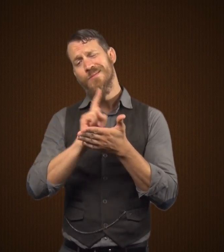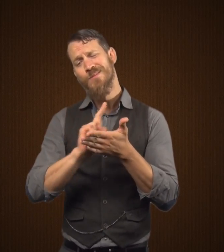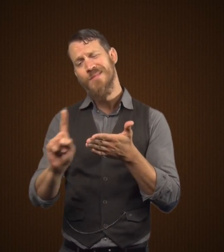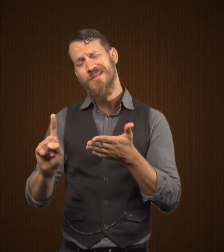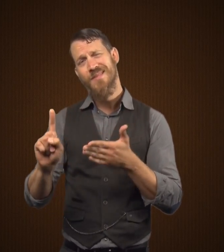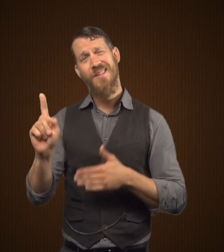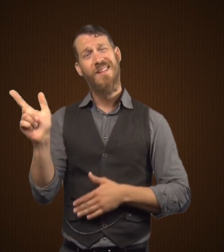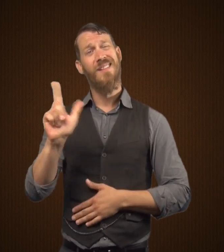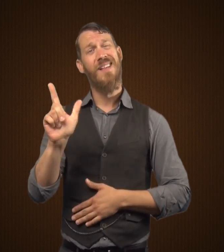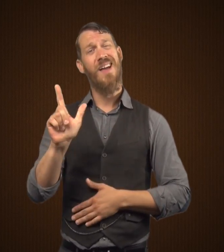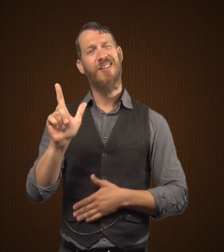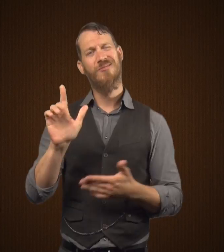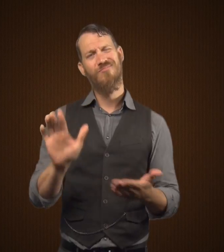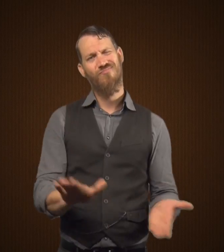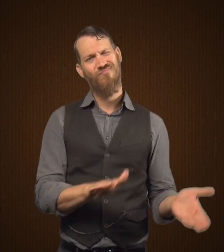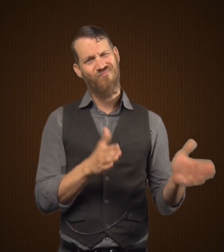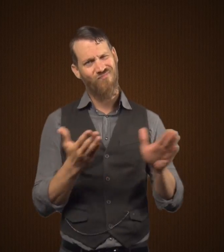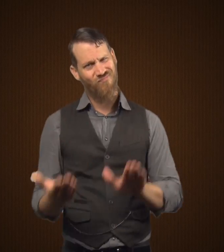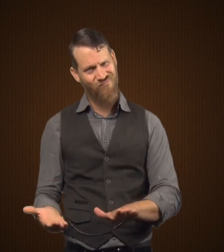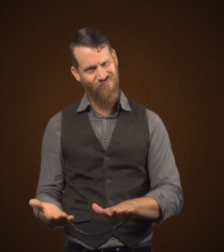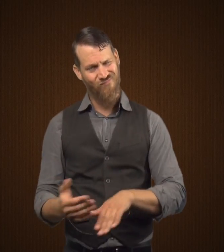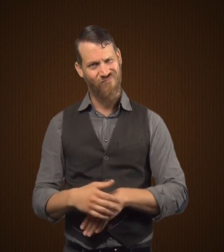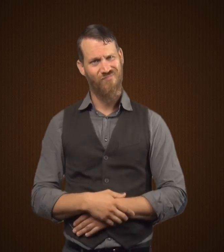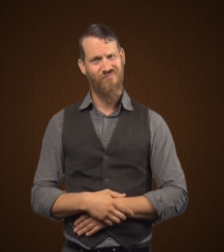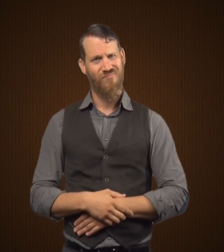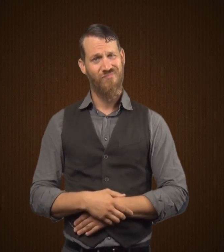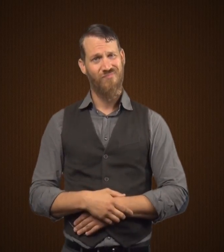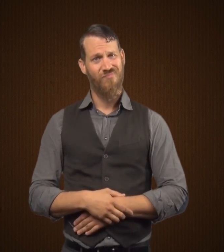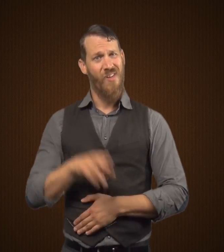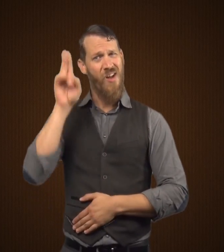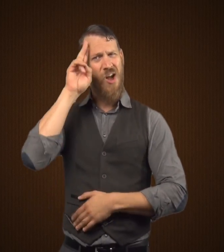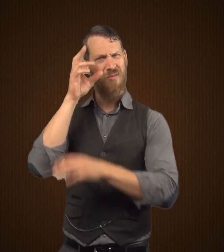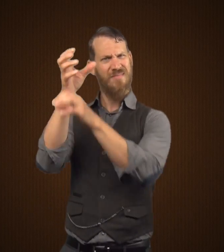And then a couple of weeks later, Dr. Lanyon dies.